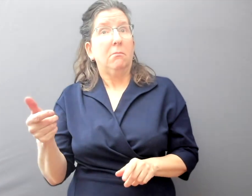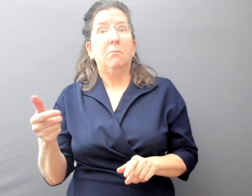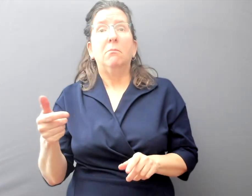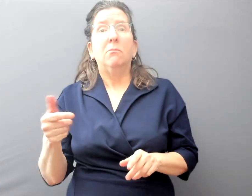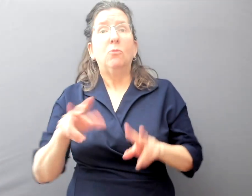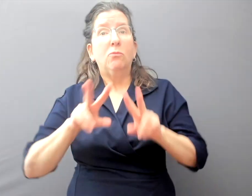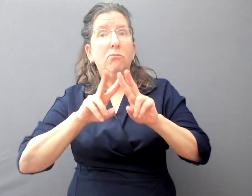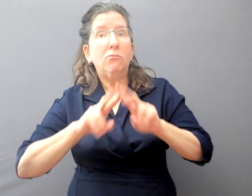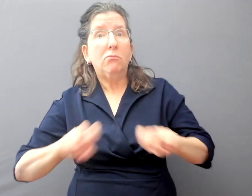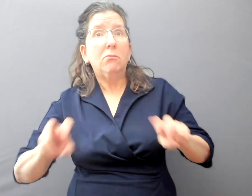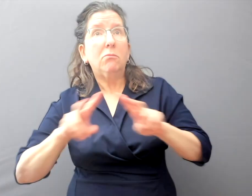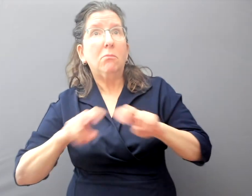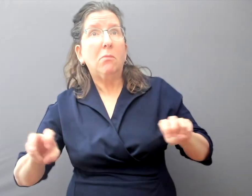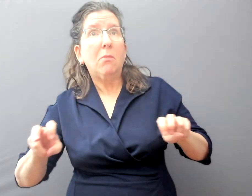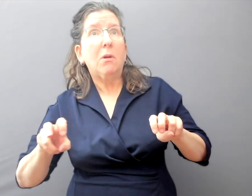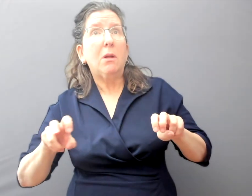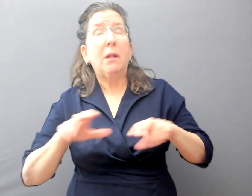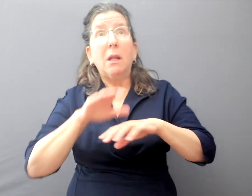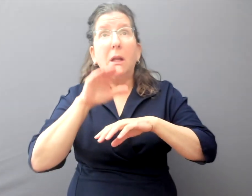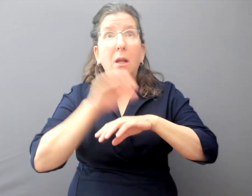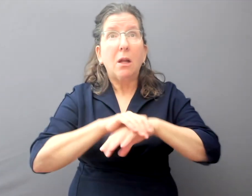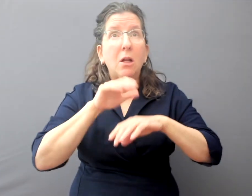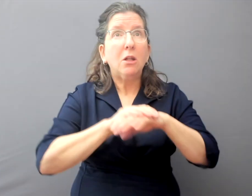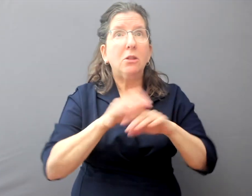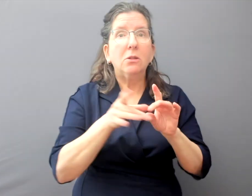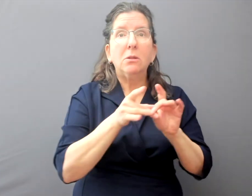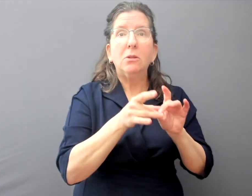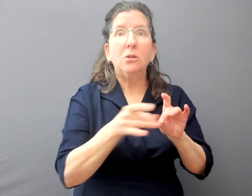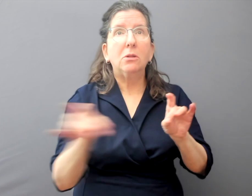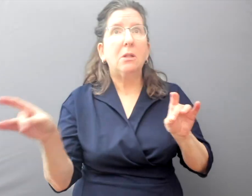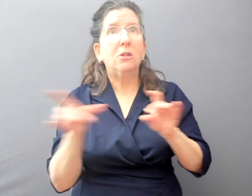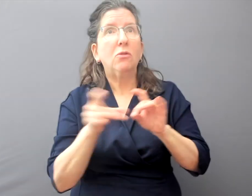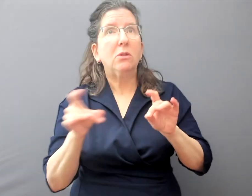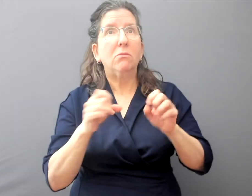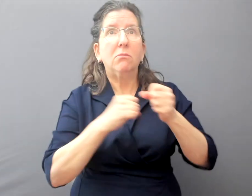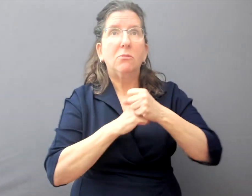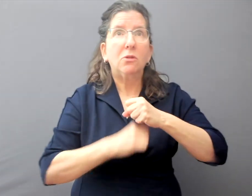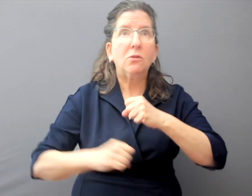Study how the English sentences are organized